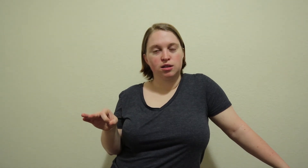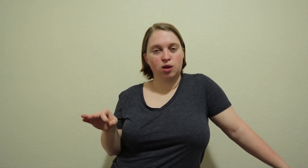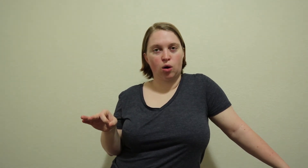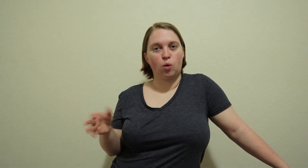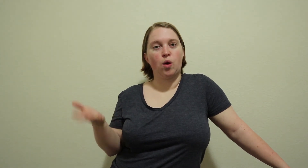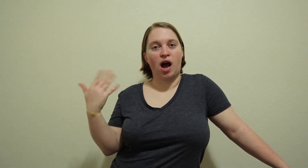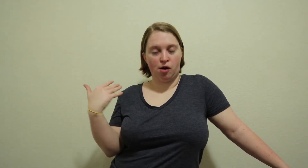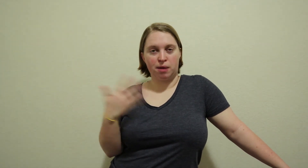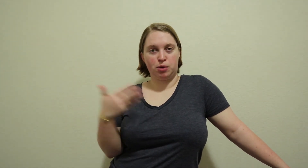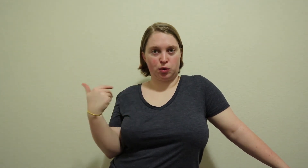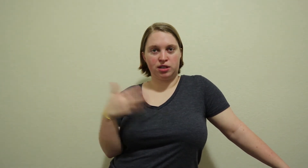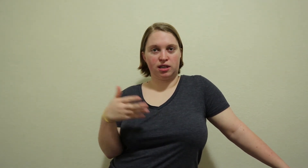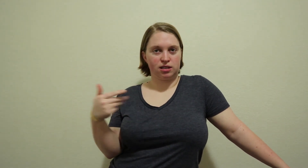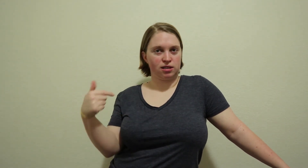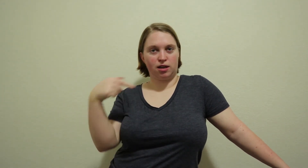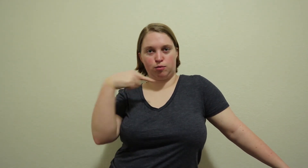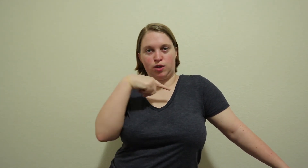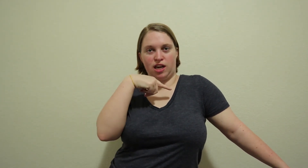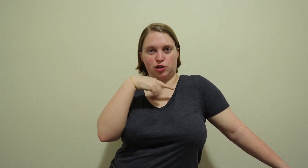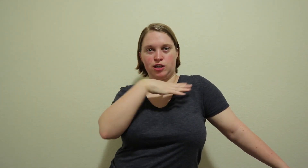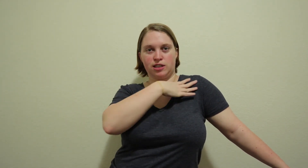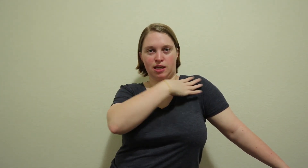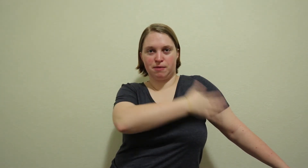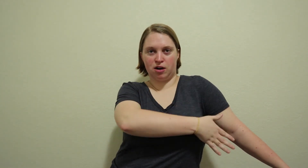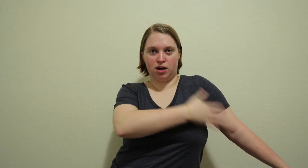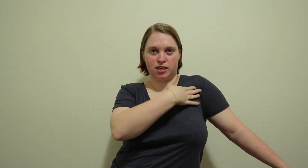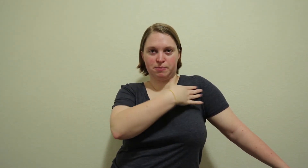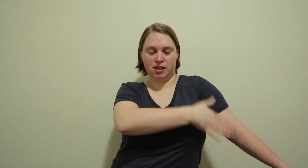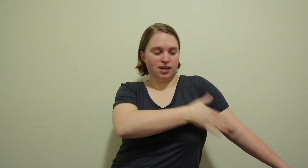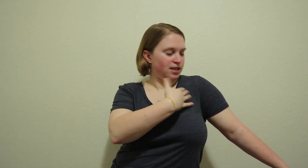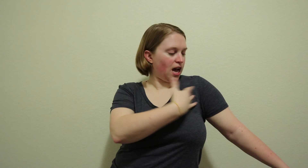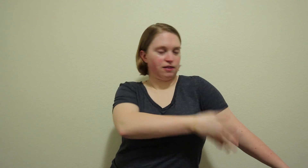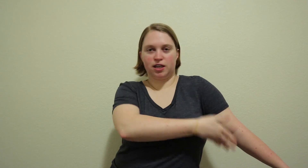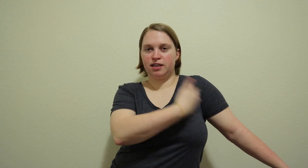so how I'm doing this as you can see my arm